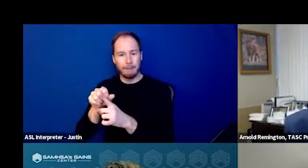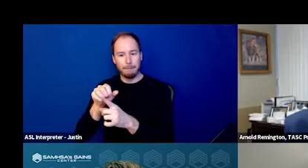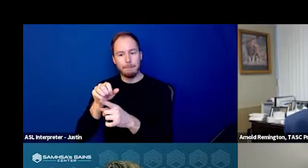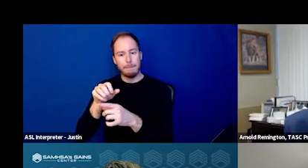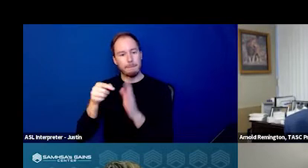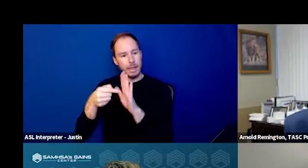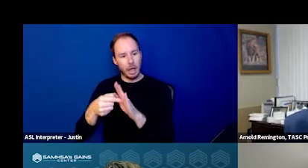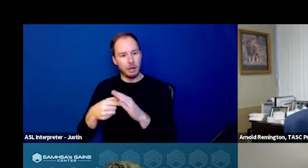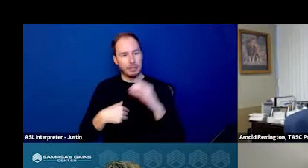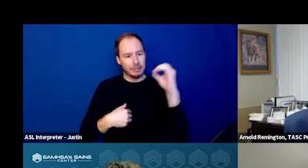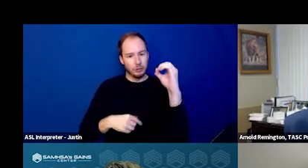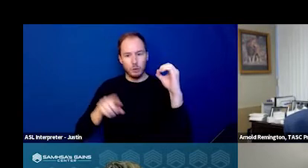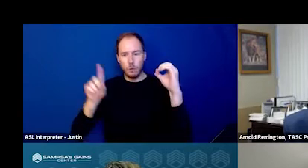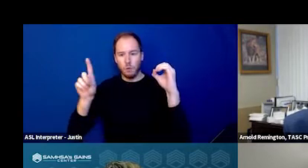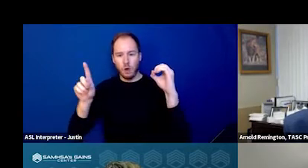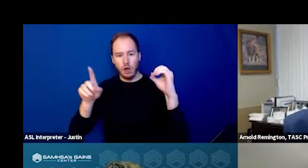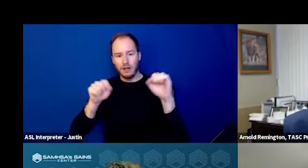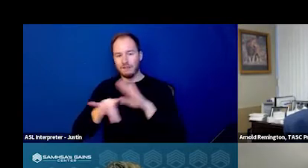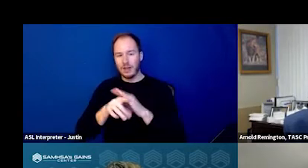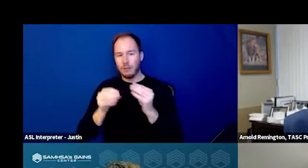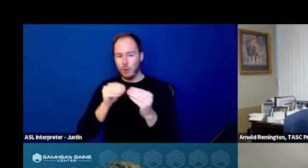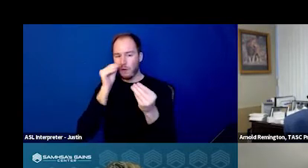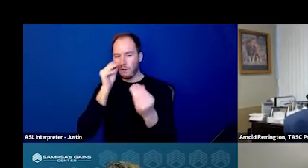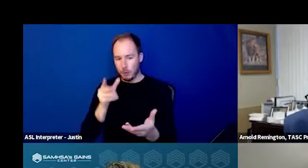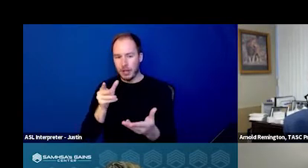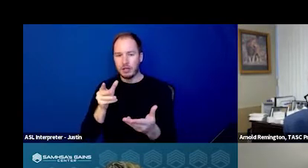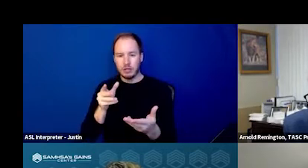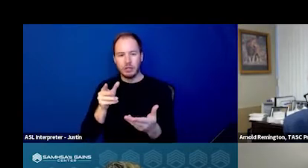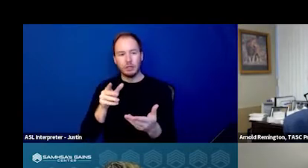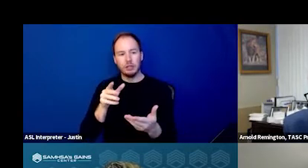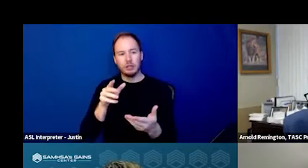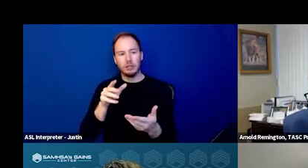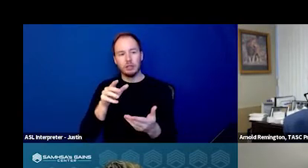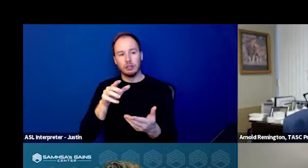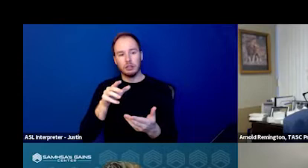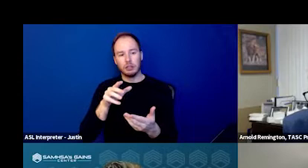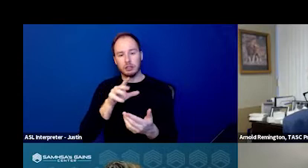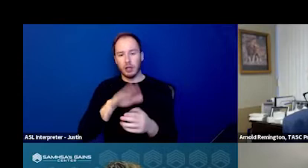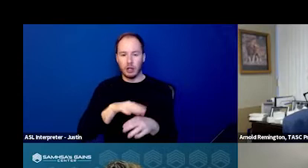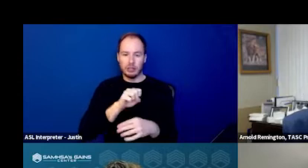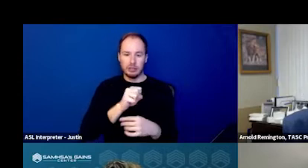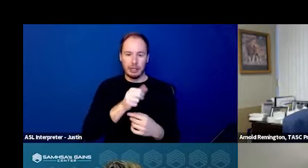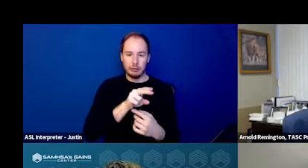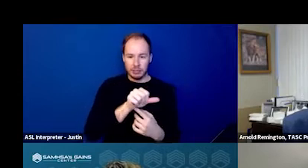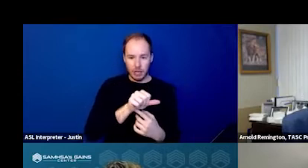and you can also find more information on this, on the SAMHSA website and also policy research associates,